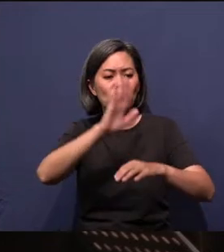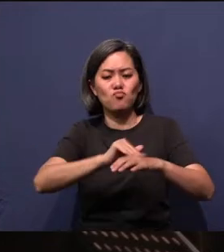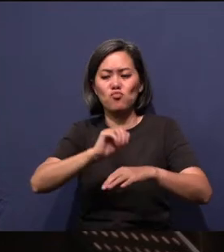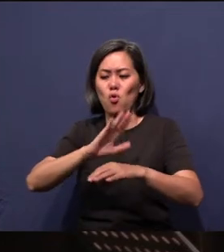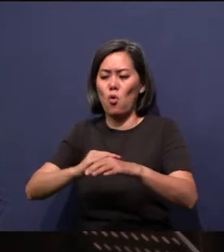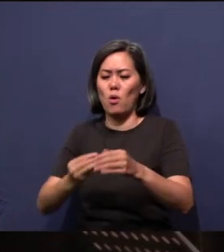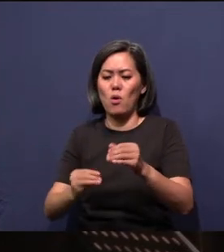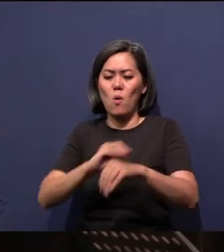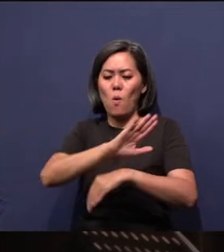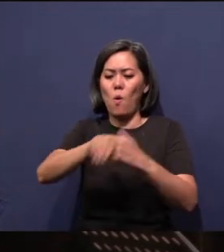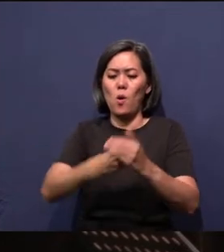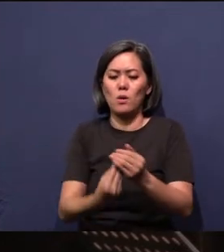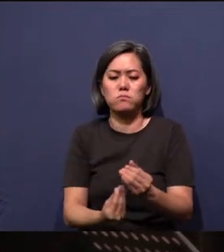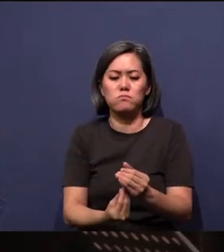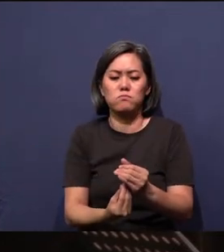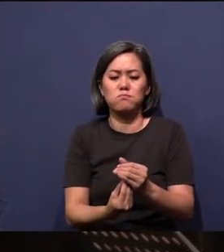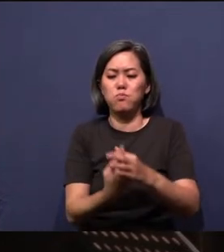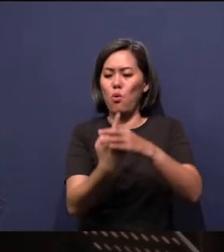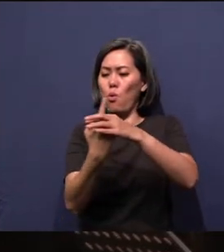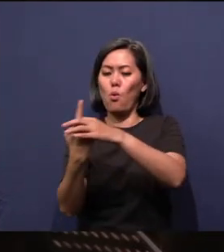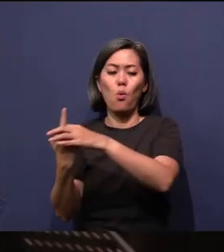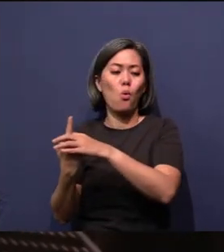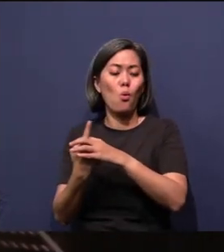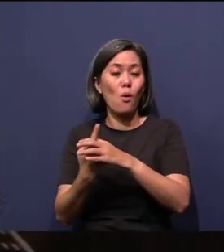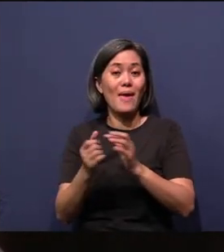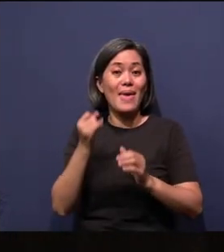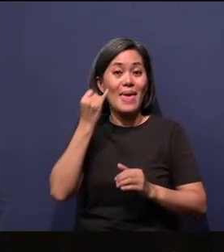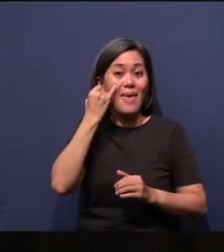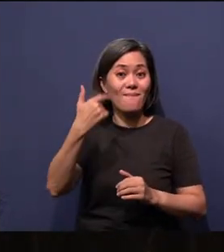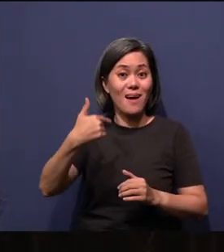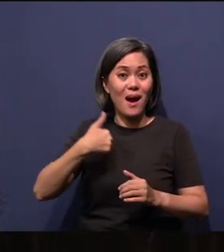if I'm one with Christ, am I then not in a safe place?